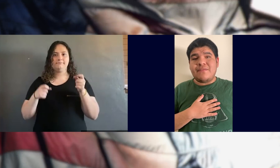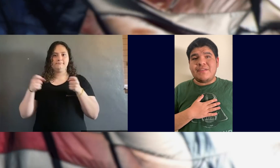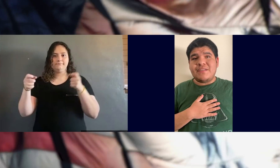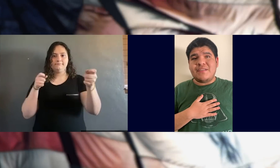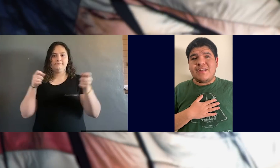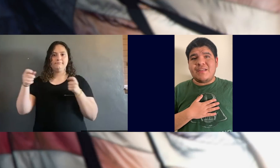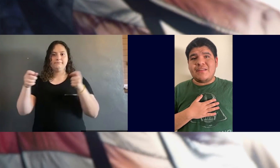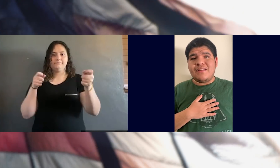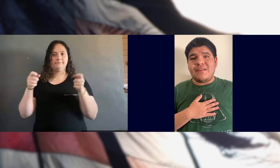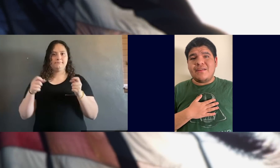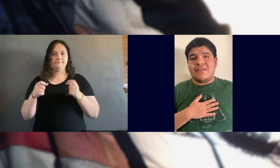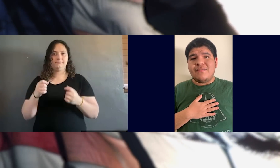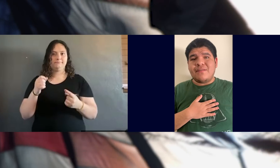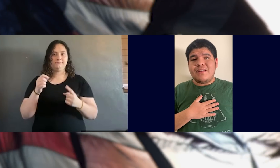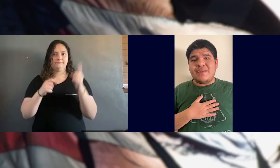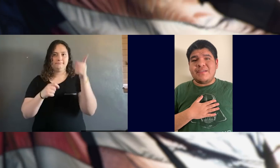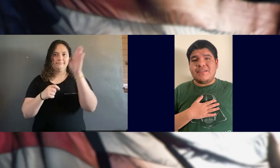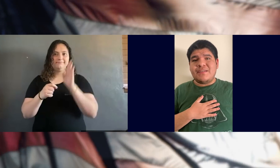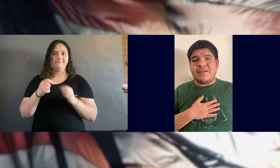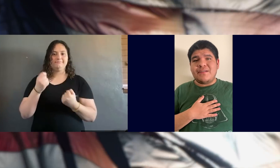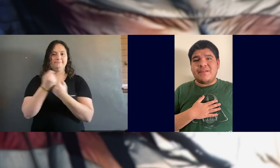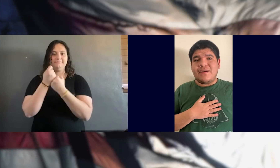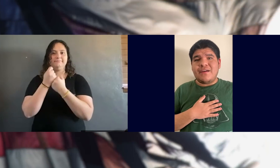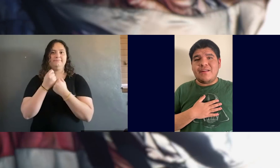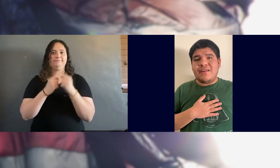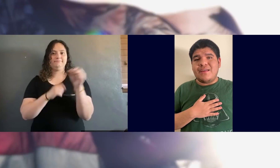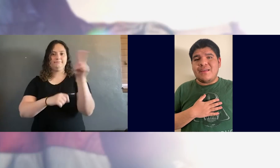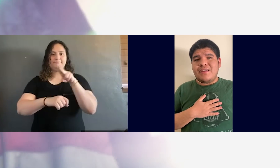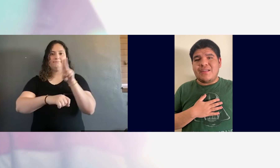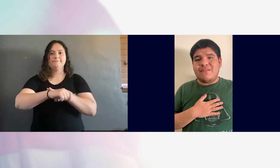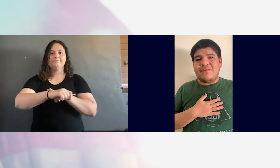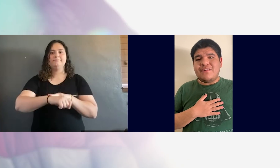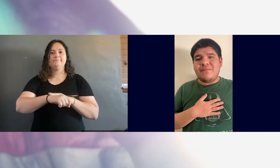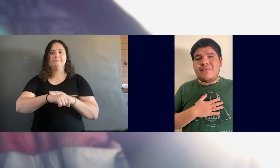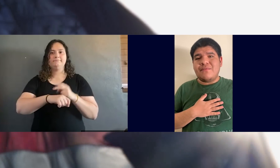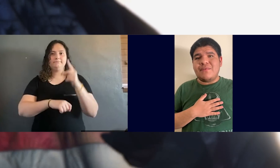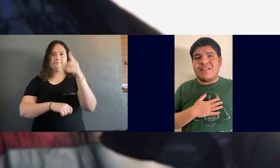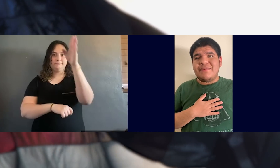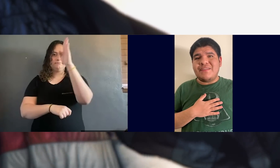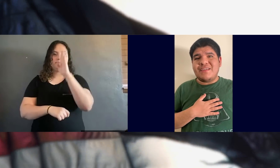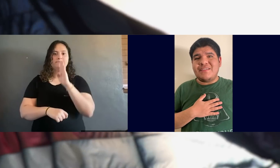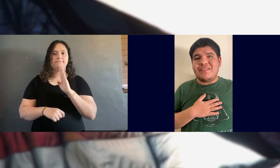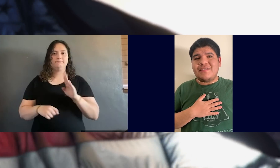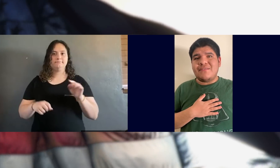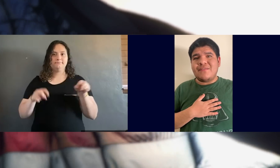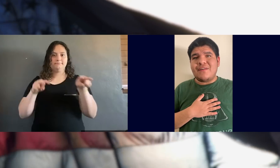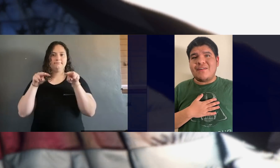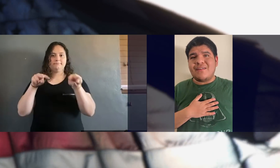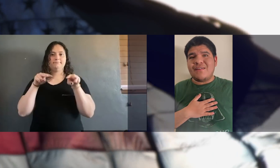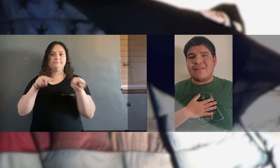WHICH IT STANDS, ONE NATION, UNDER GOD INDIVISIBLE, WITH LIBERTY AND JUSTICE FOR ALL.